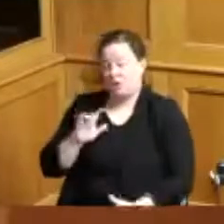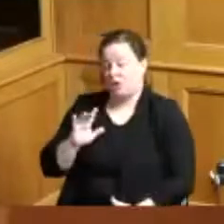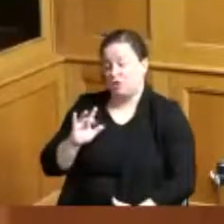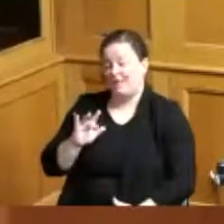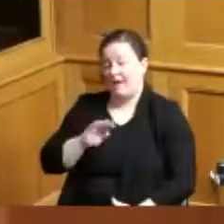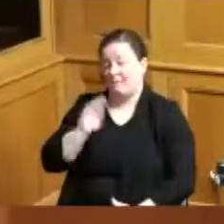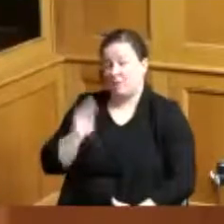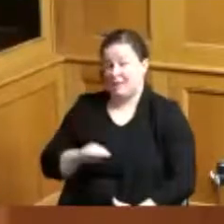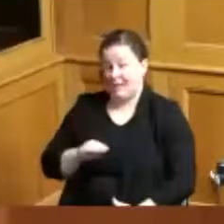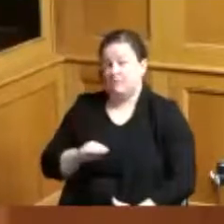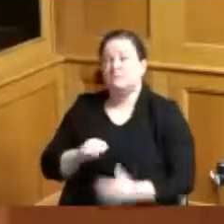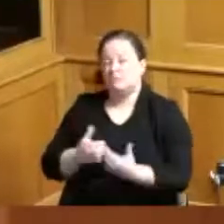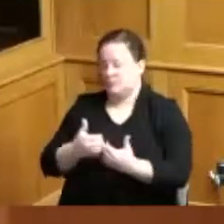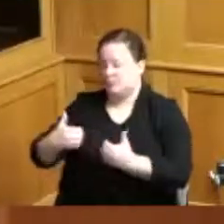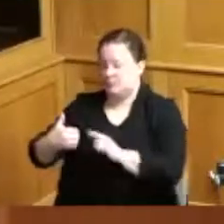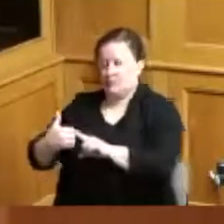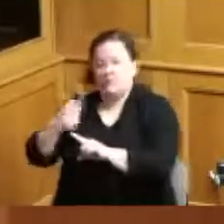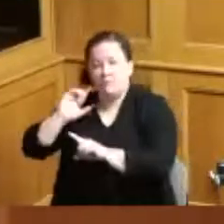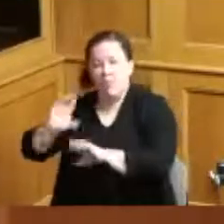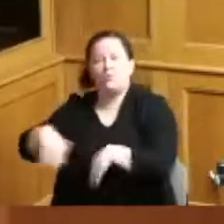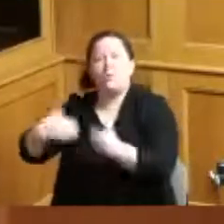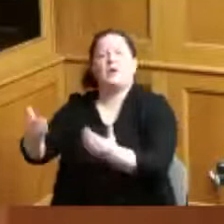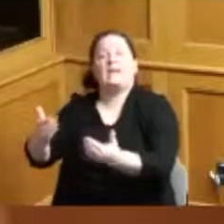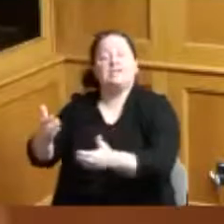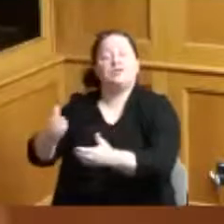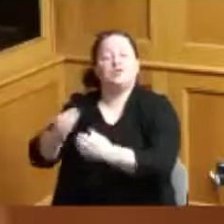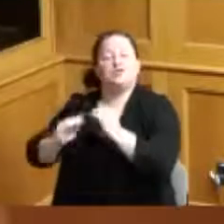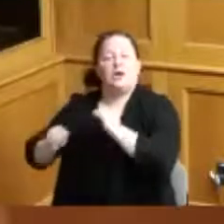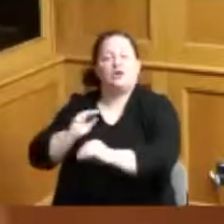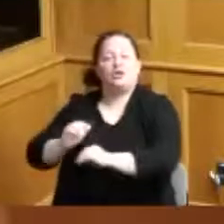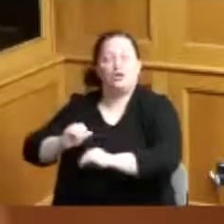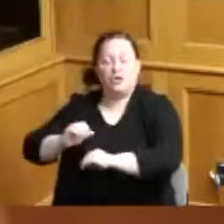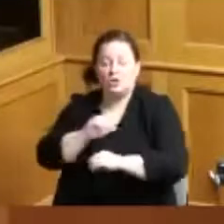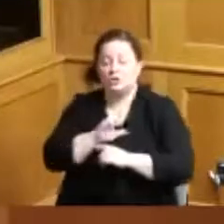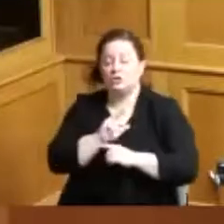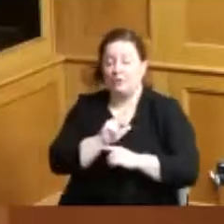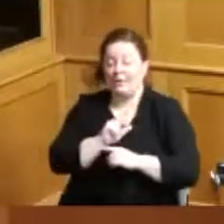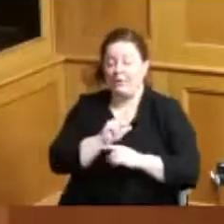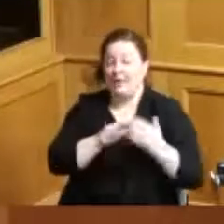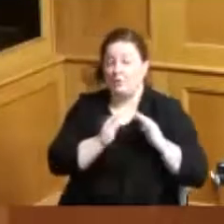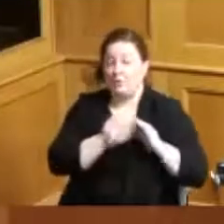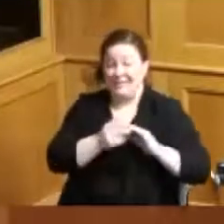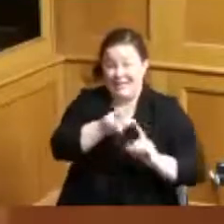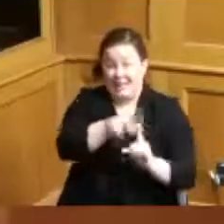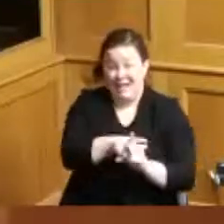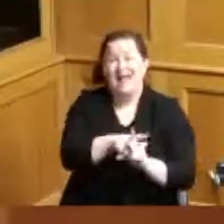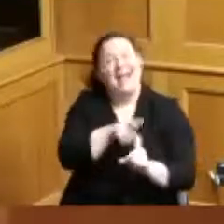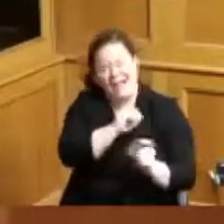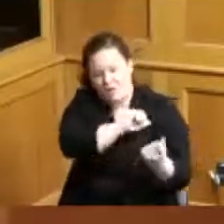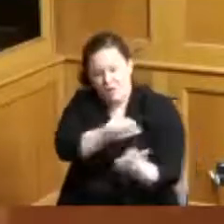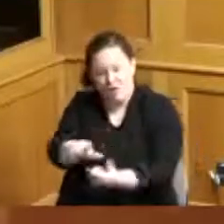aside for infrastructure 23 communities applied and 23 communities got dollars so that I'm not